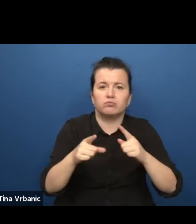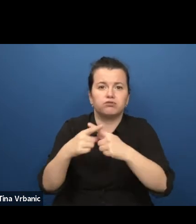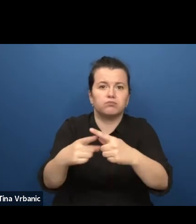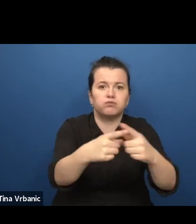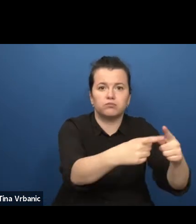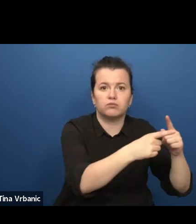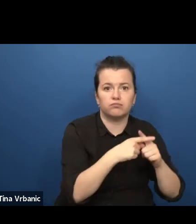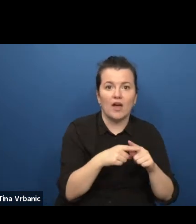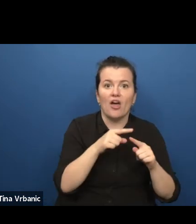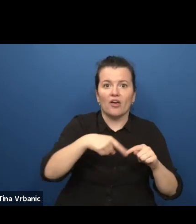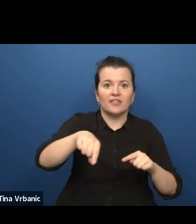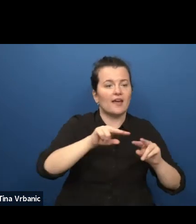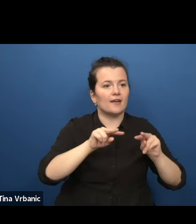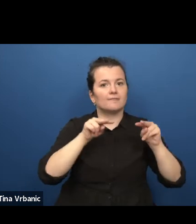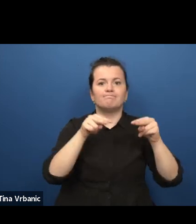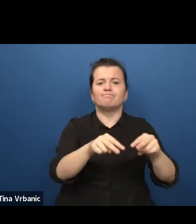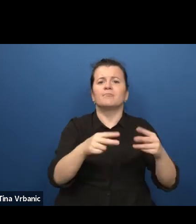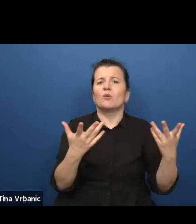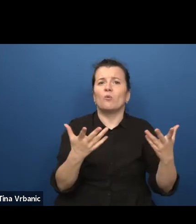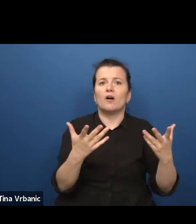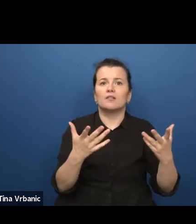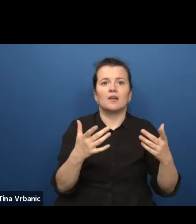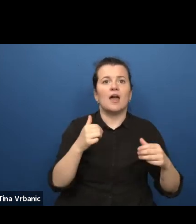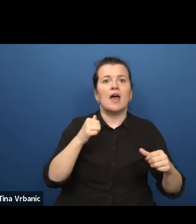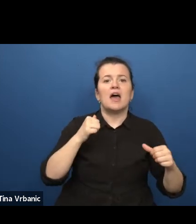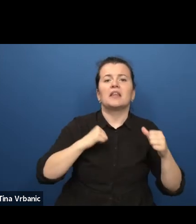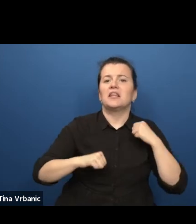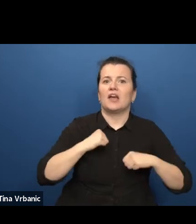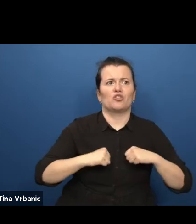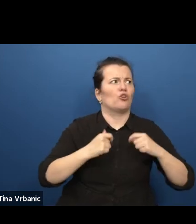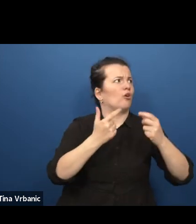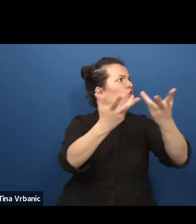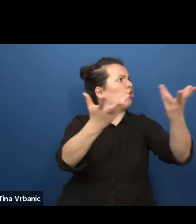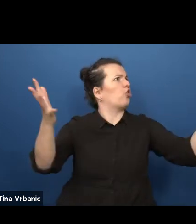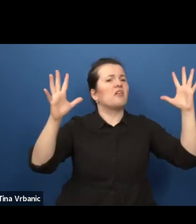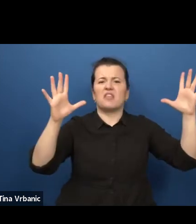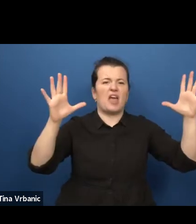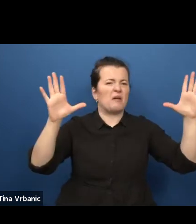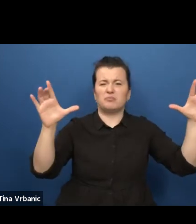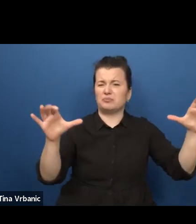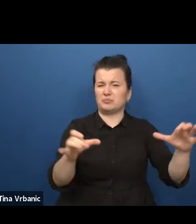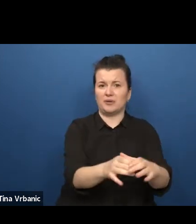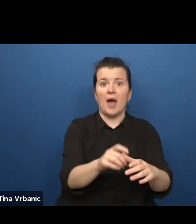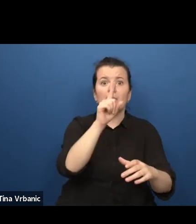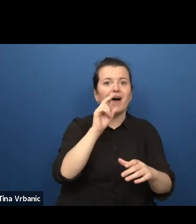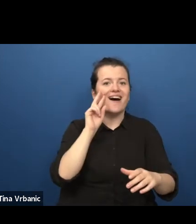by showing with a minimum of theatrical means a multitude of voices and histories